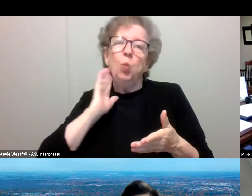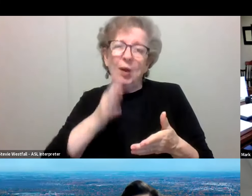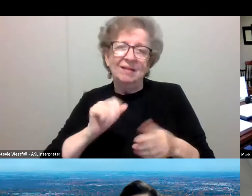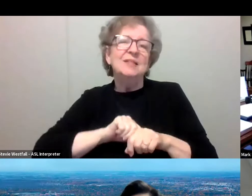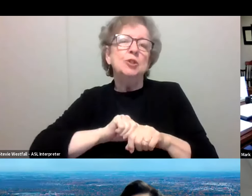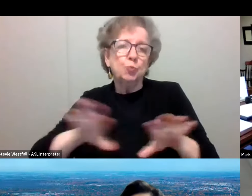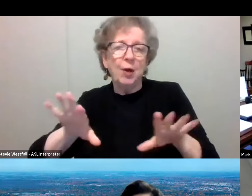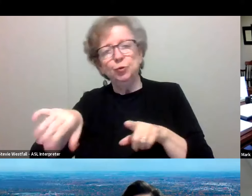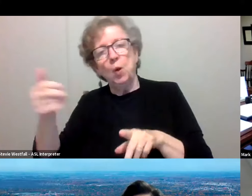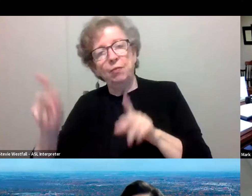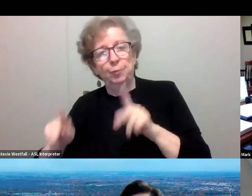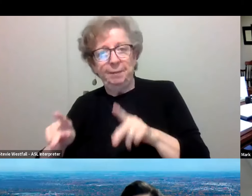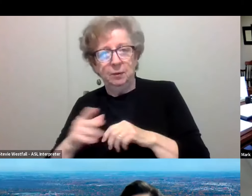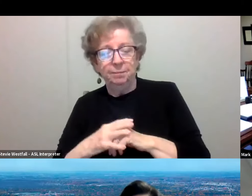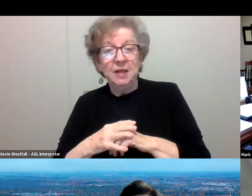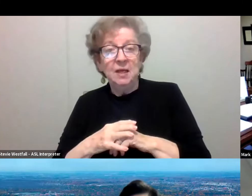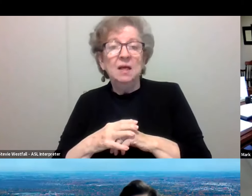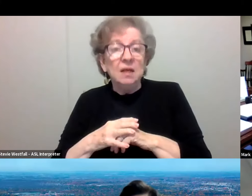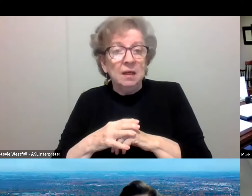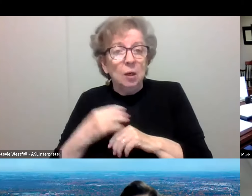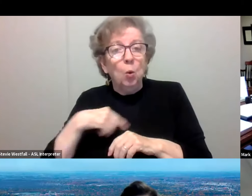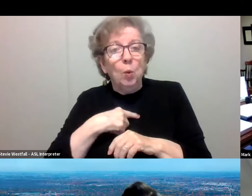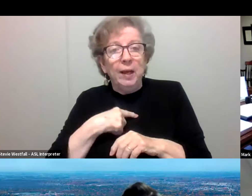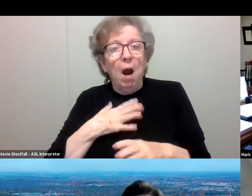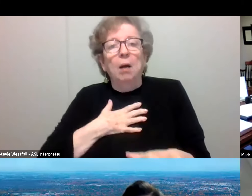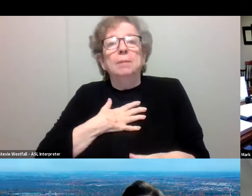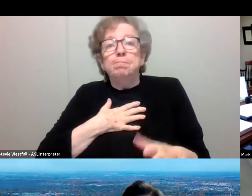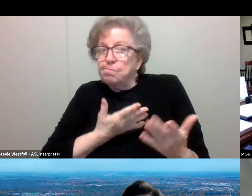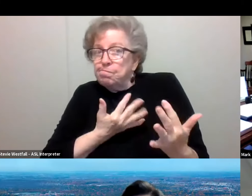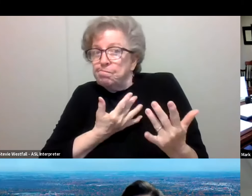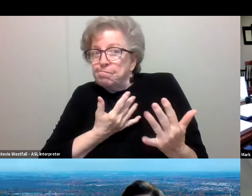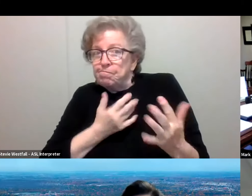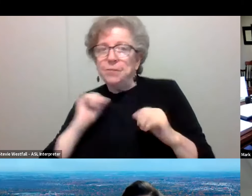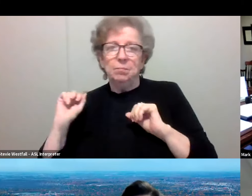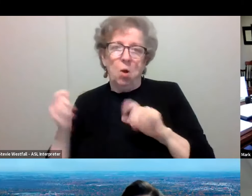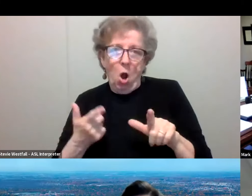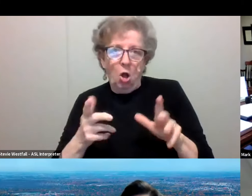And I will say that we are holding our breath collectively, because it is risky